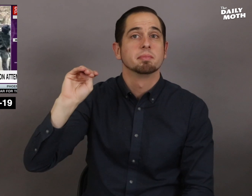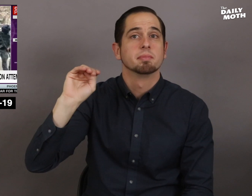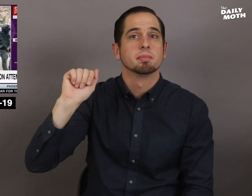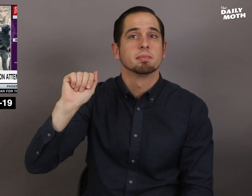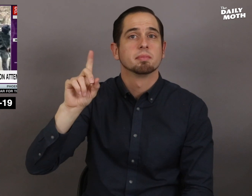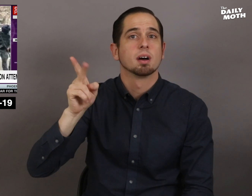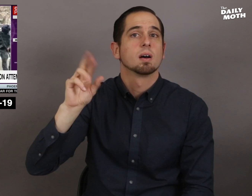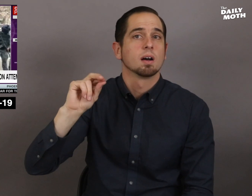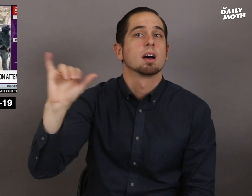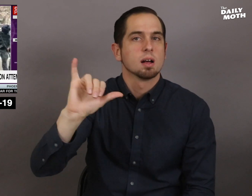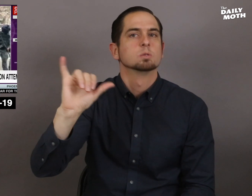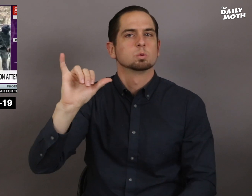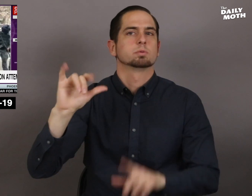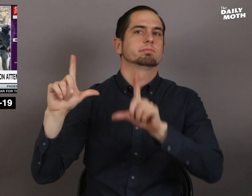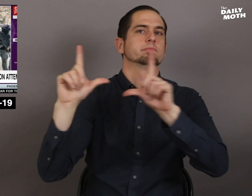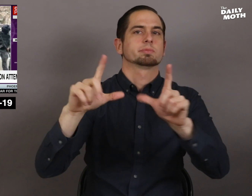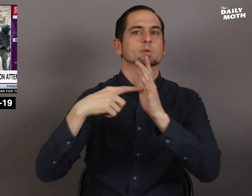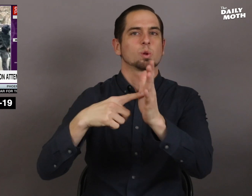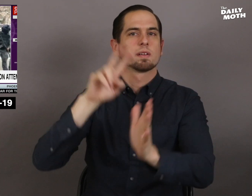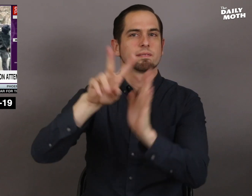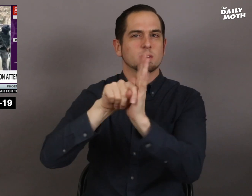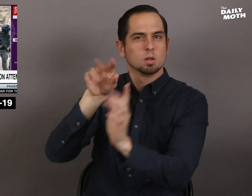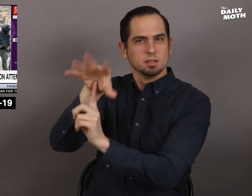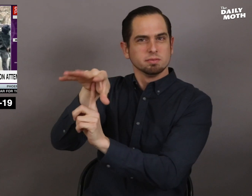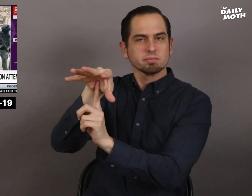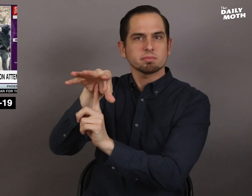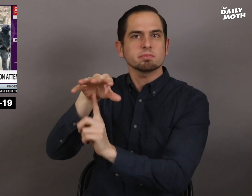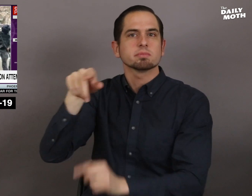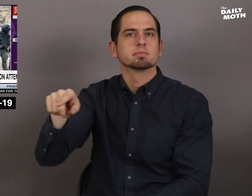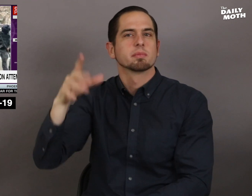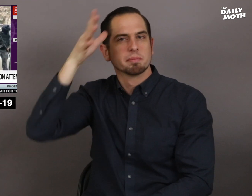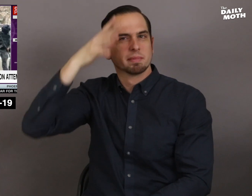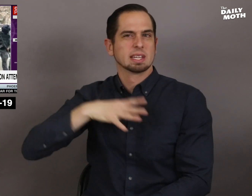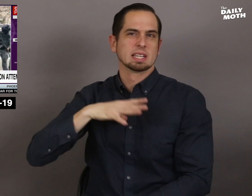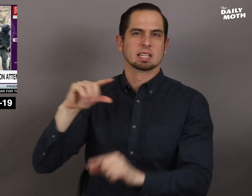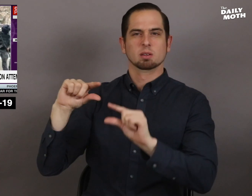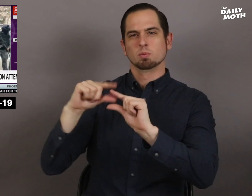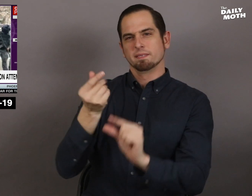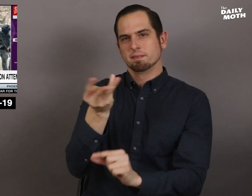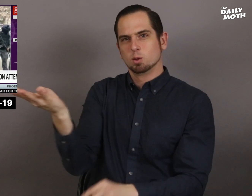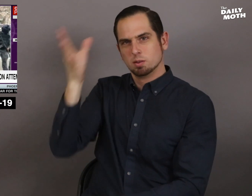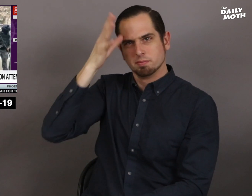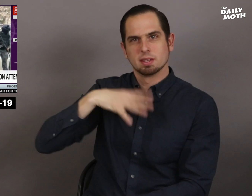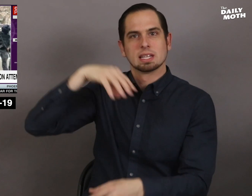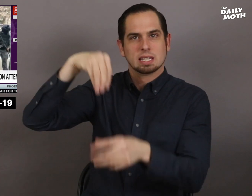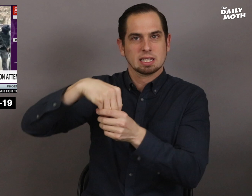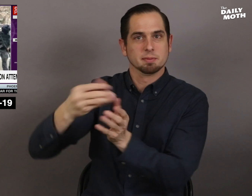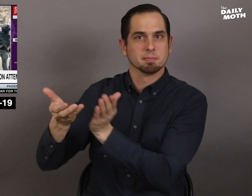Maduro also showed footage of a group of men in